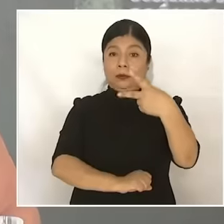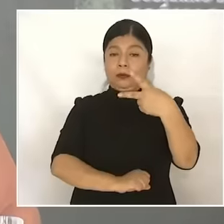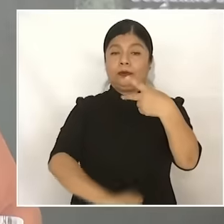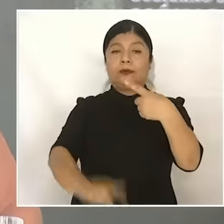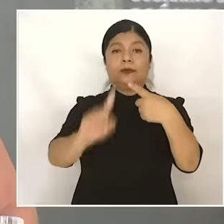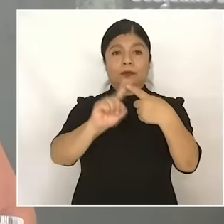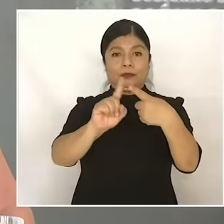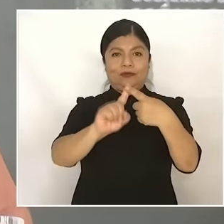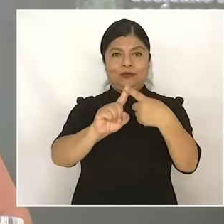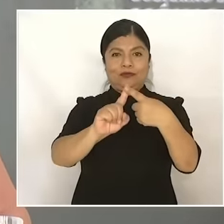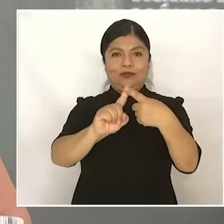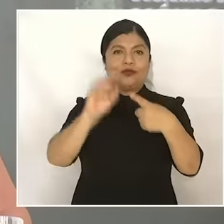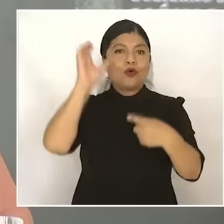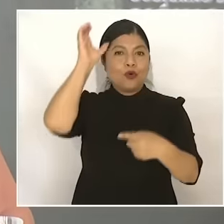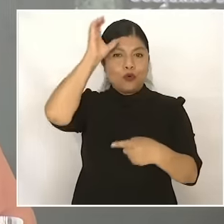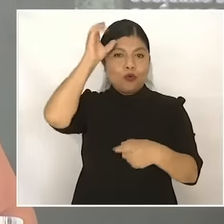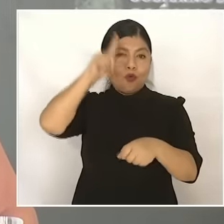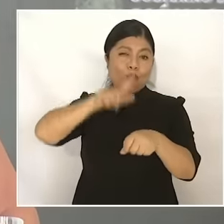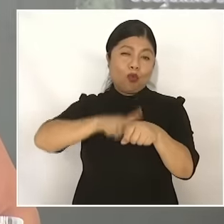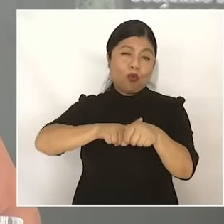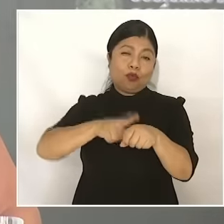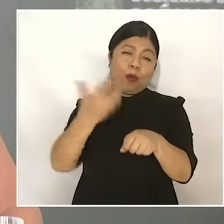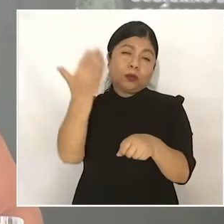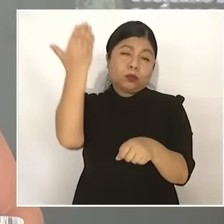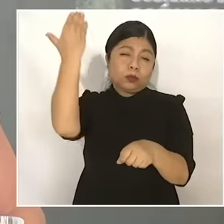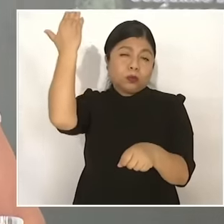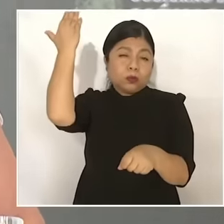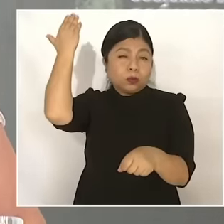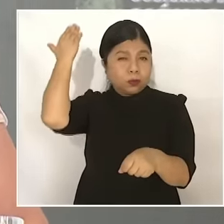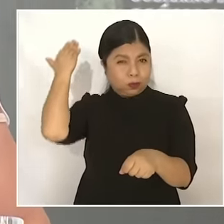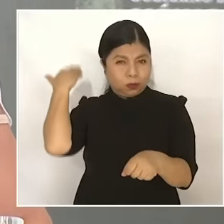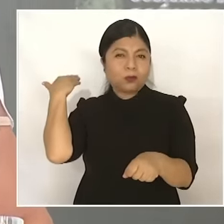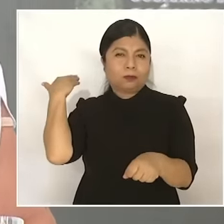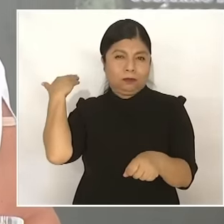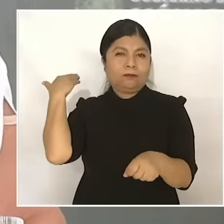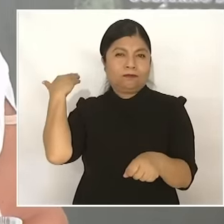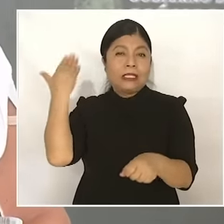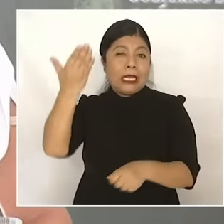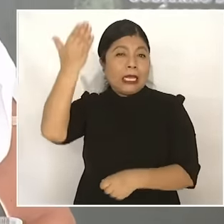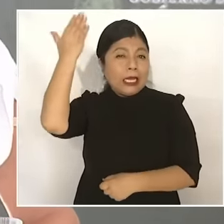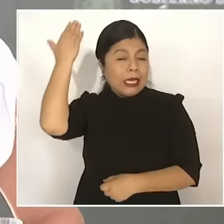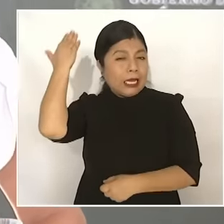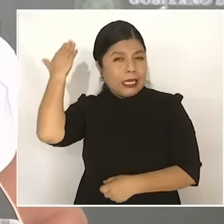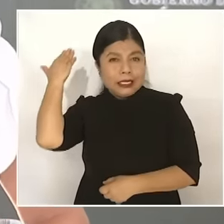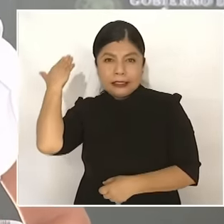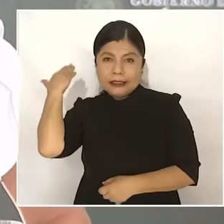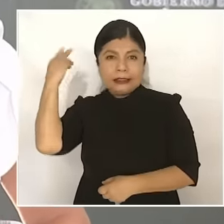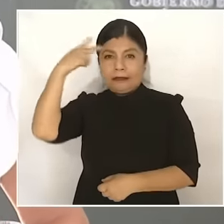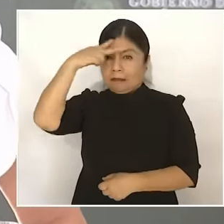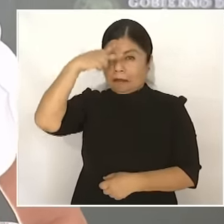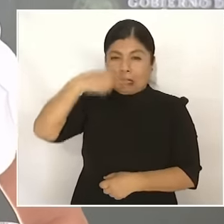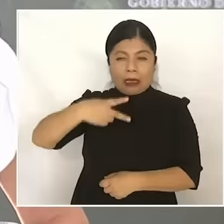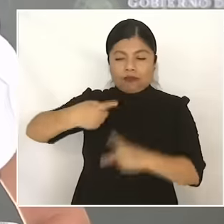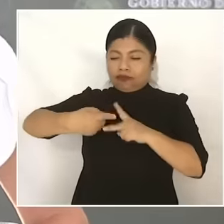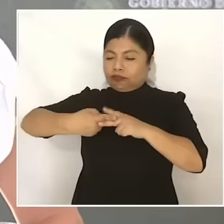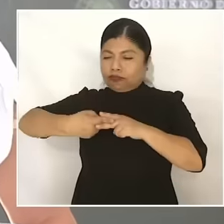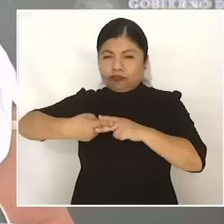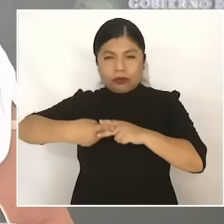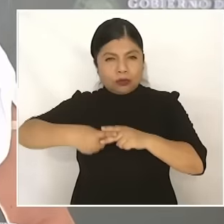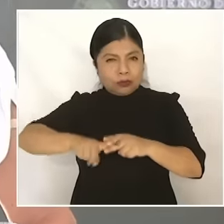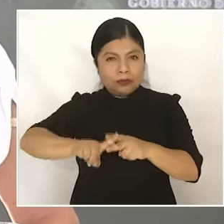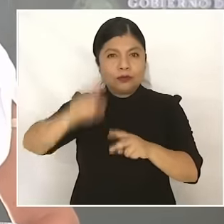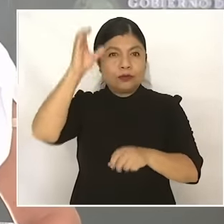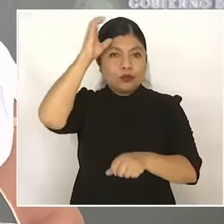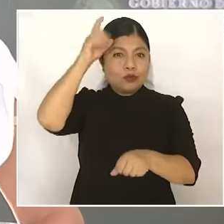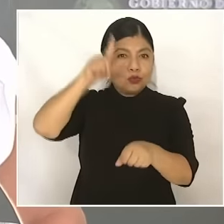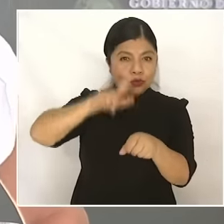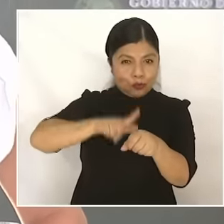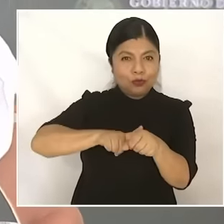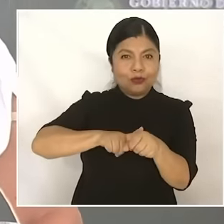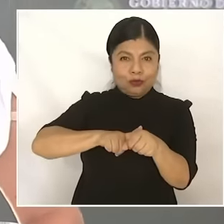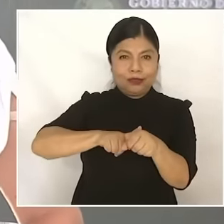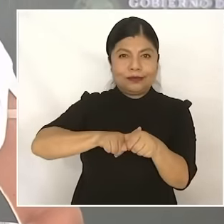original Pillars, one that gave rise to our Mexico that was not born with the Spanish conquest